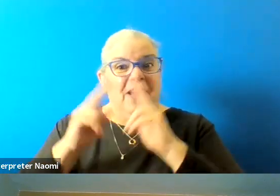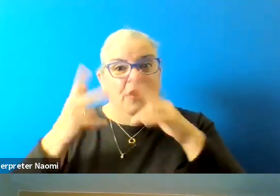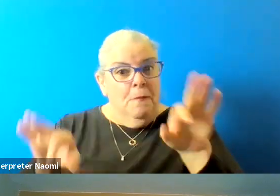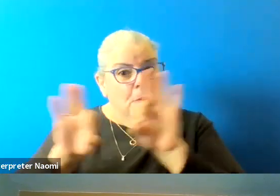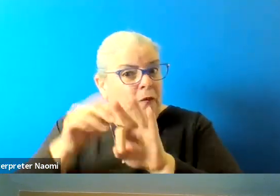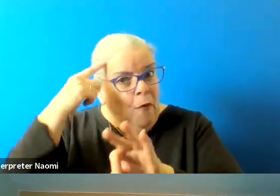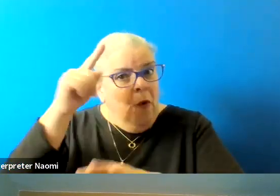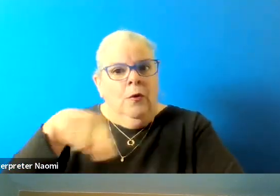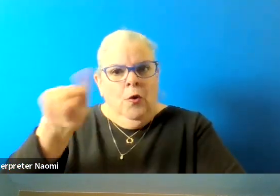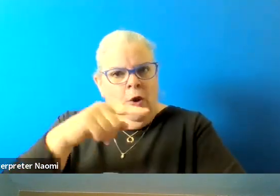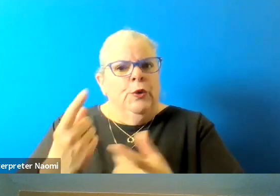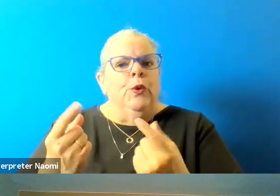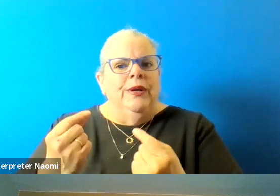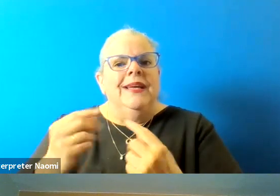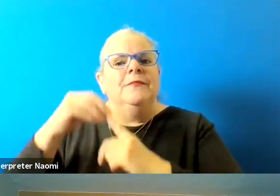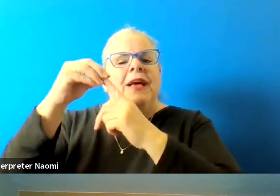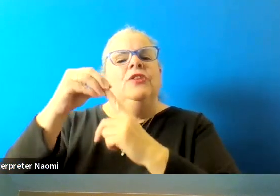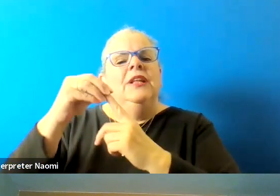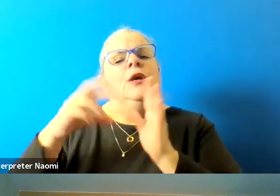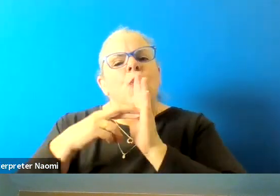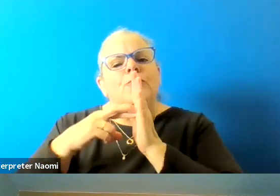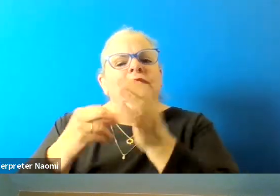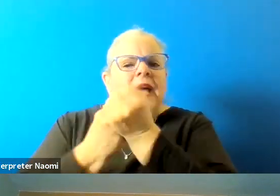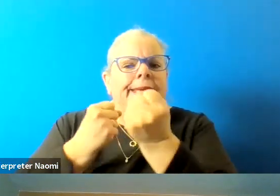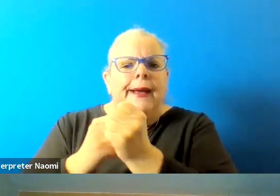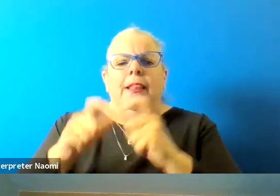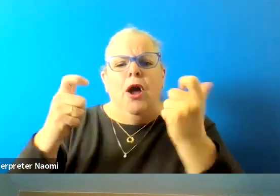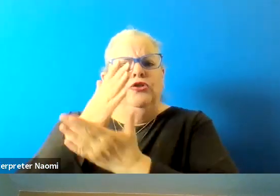especially, representing a large portion of our community.